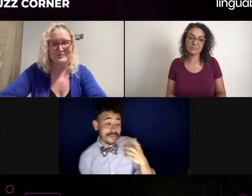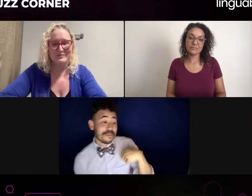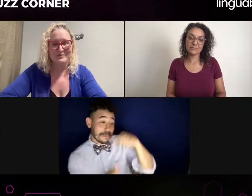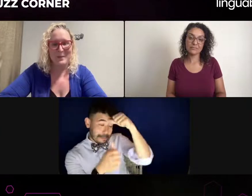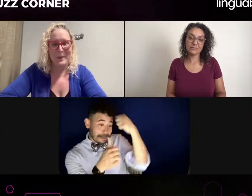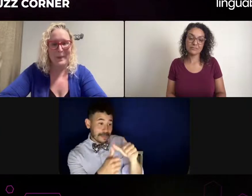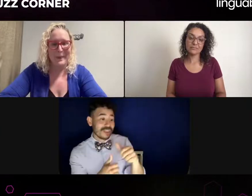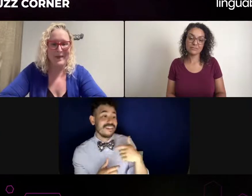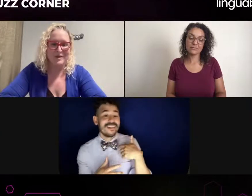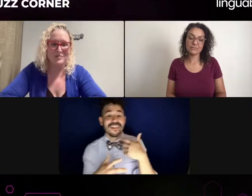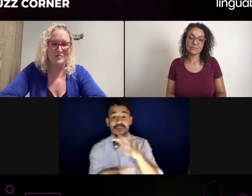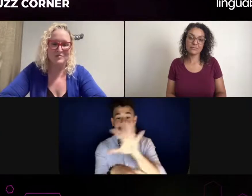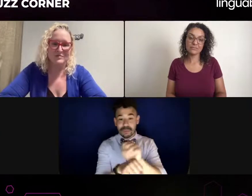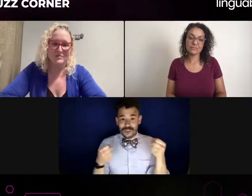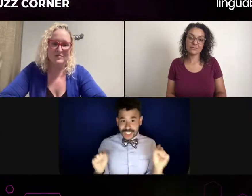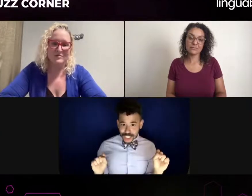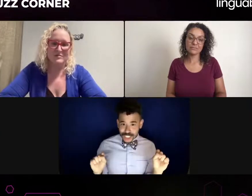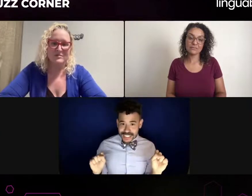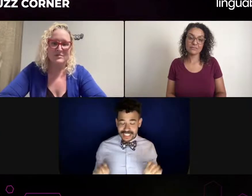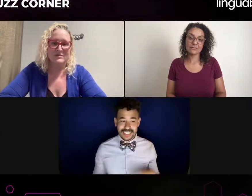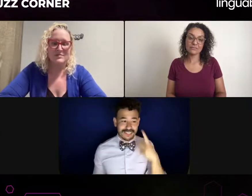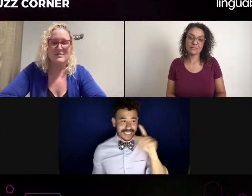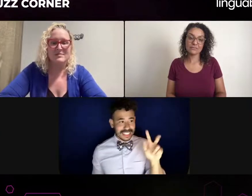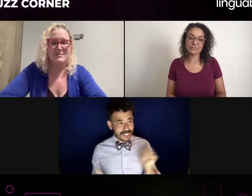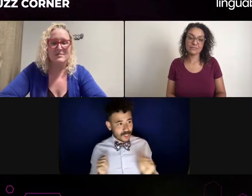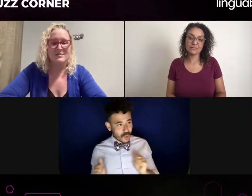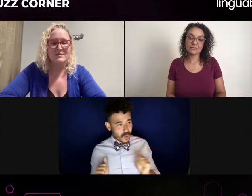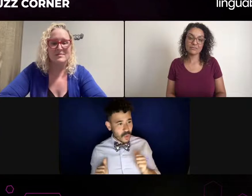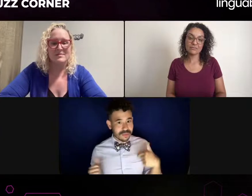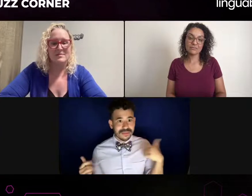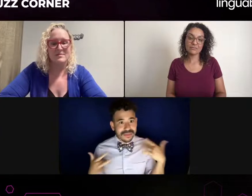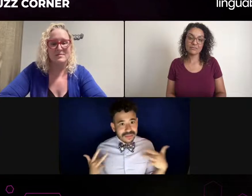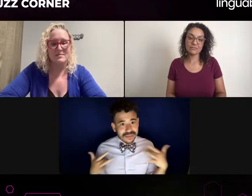What would you think the interpreter should consider when,